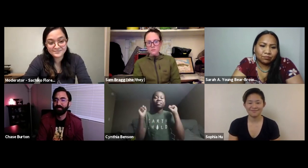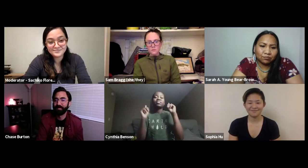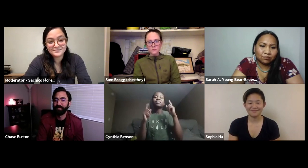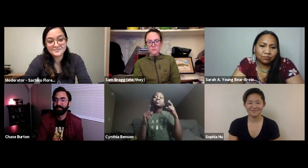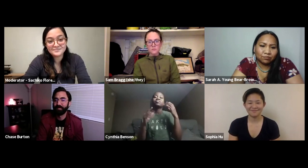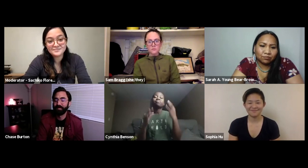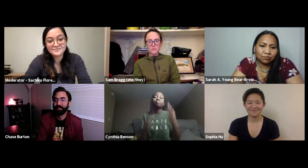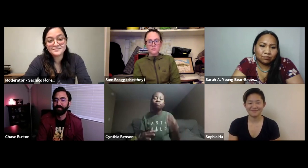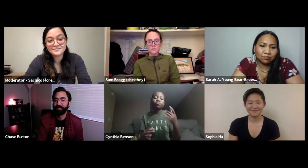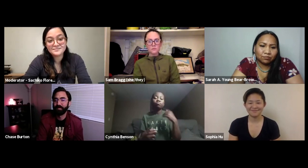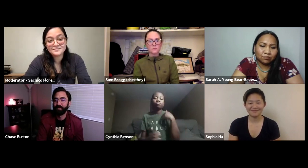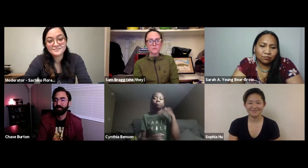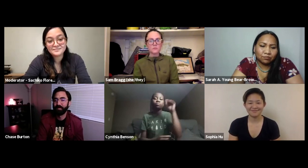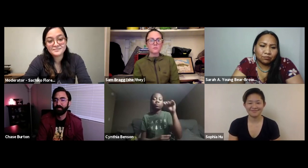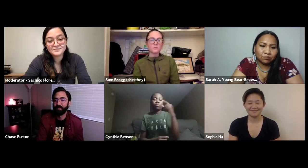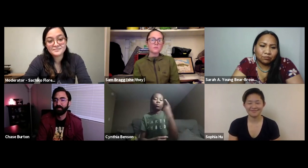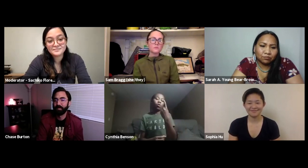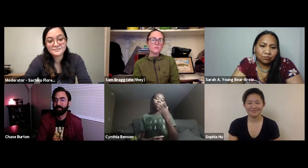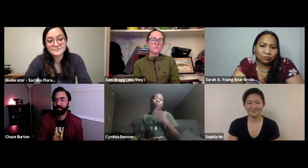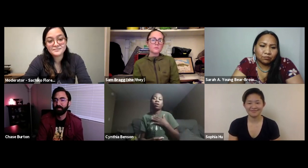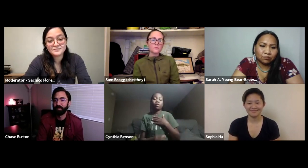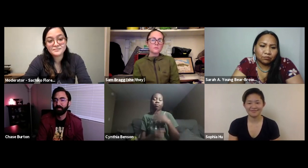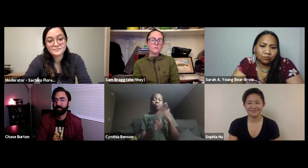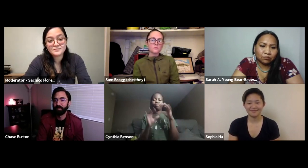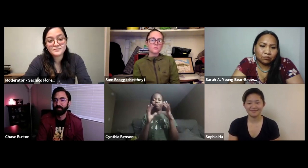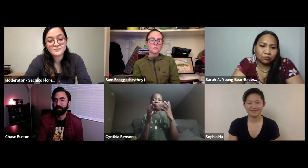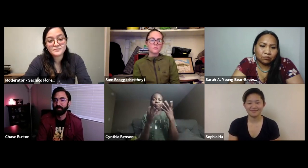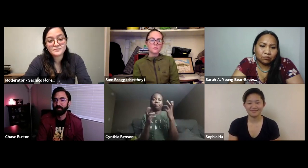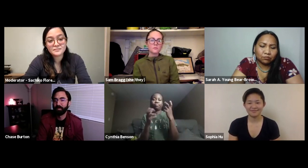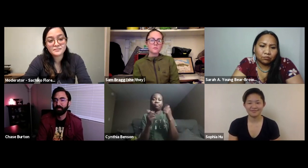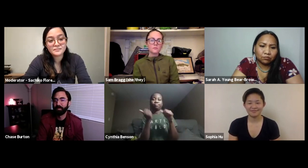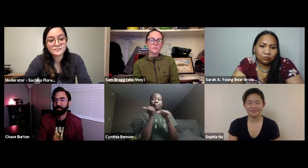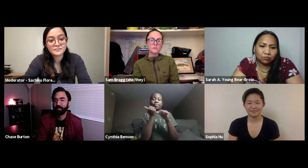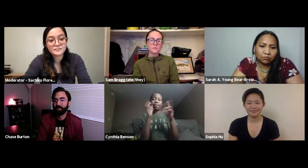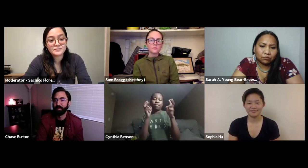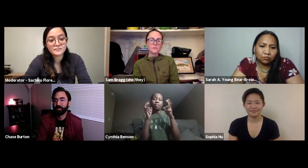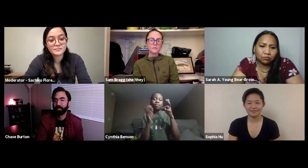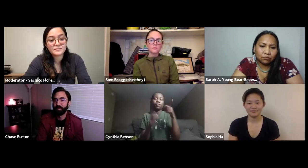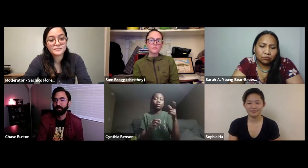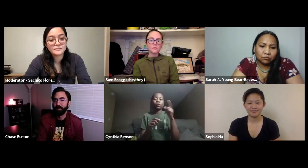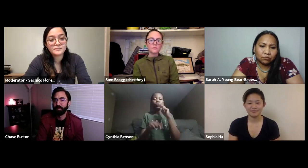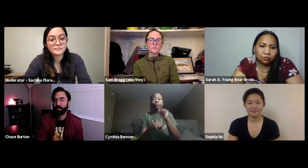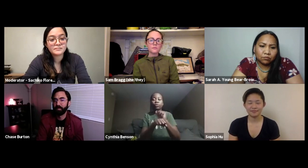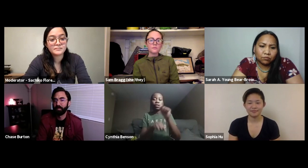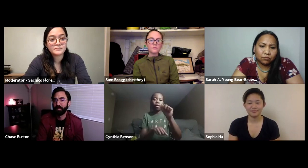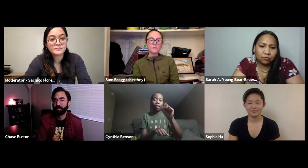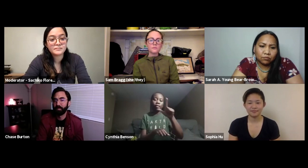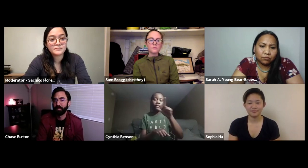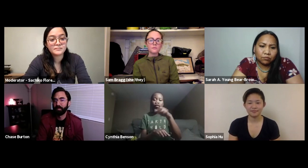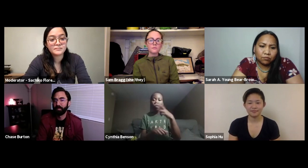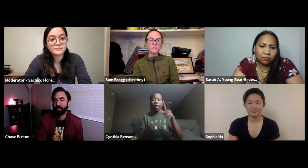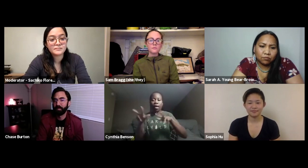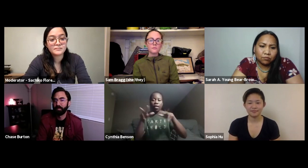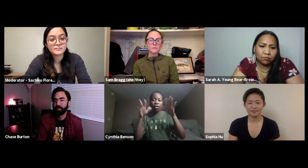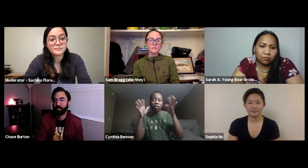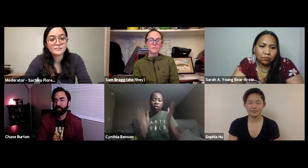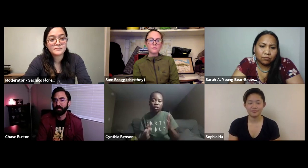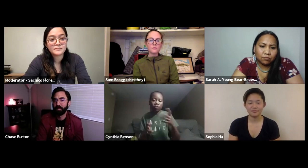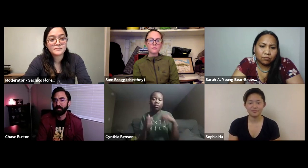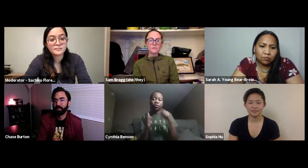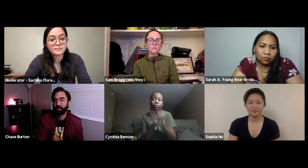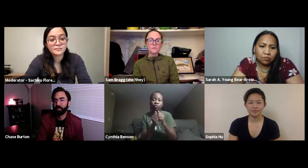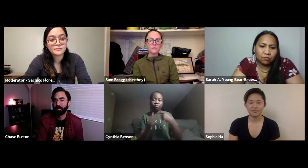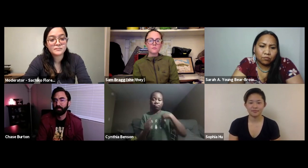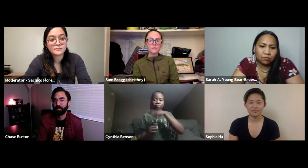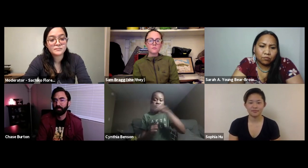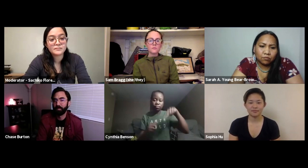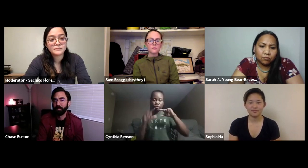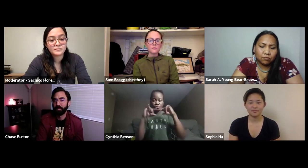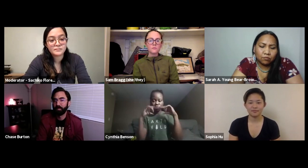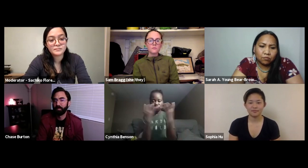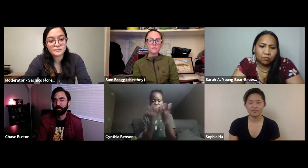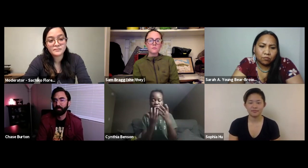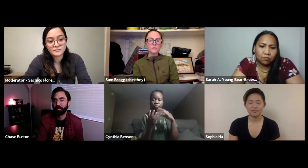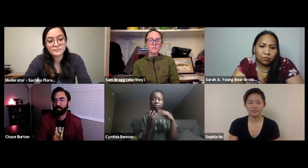I've learned a lot from them and so finally I reached out. It's a hiker so I work with